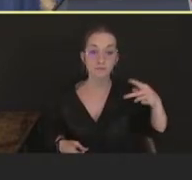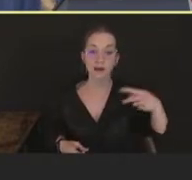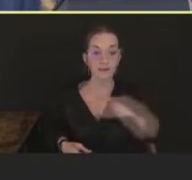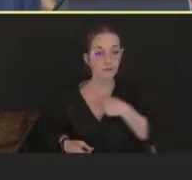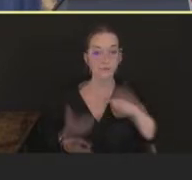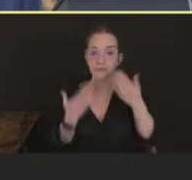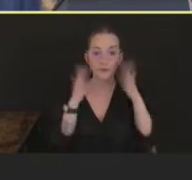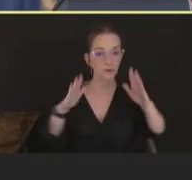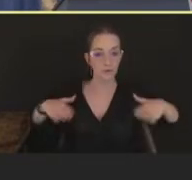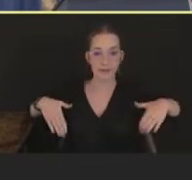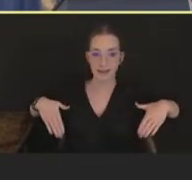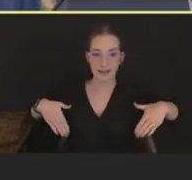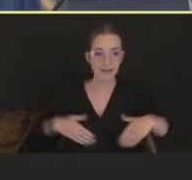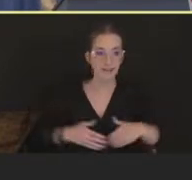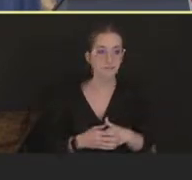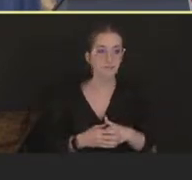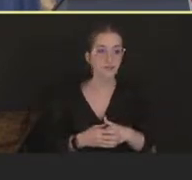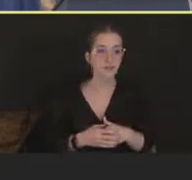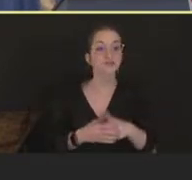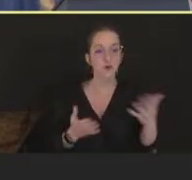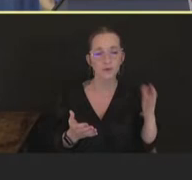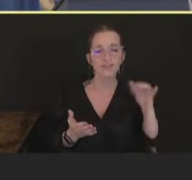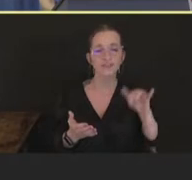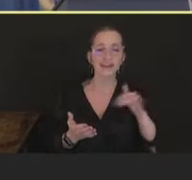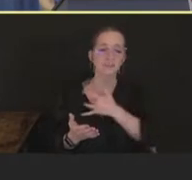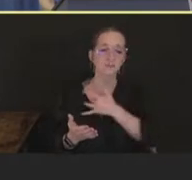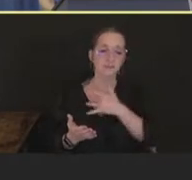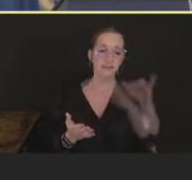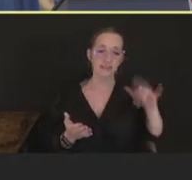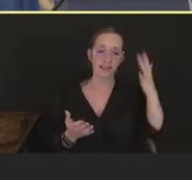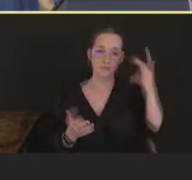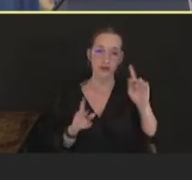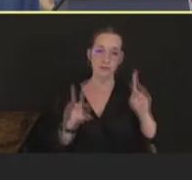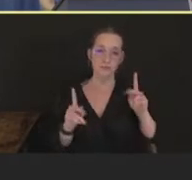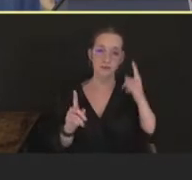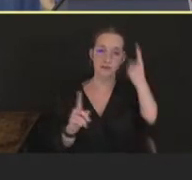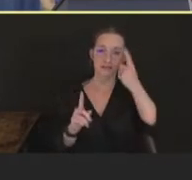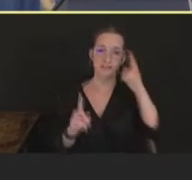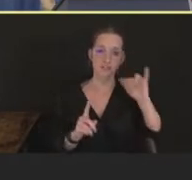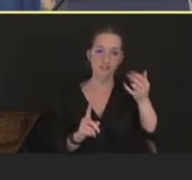these reasons, JYNNEOS is considered the preferred vaccine for the current outbreak. Next slide.